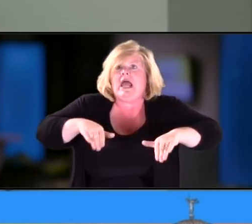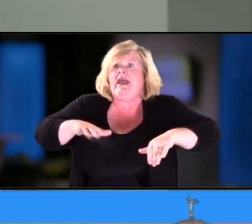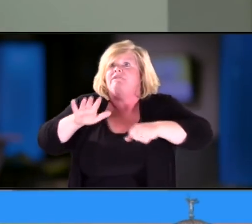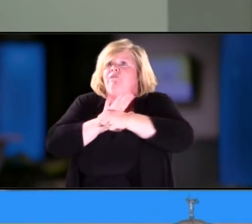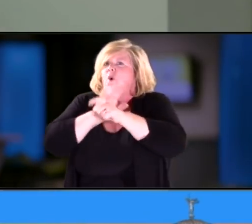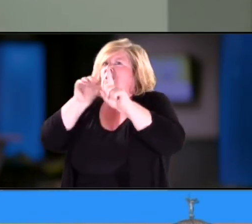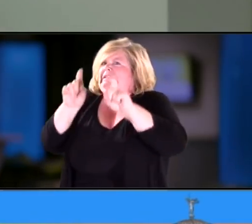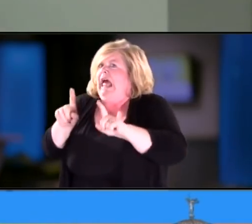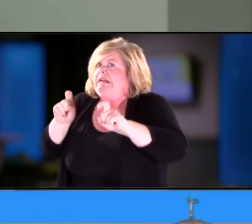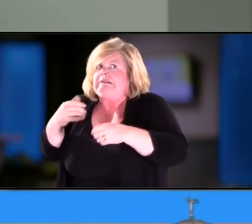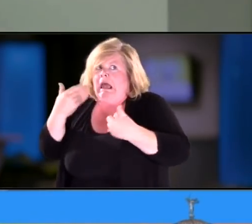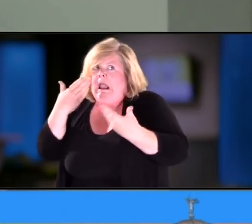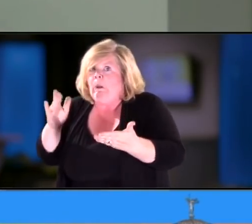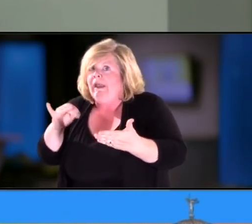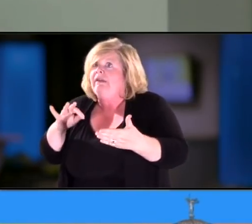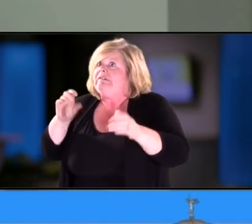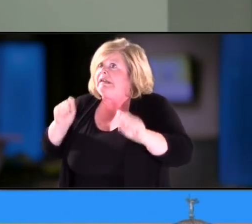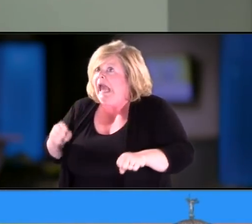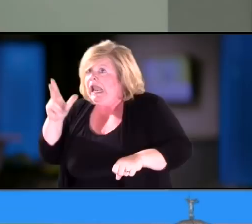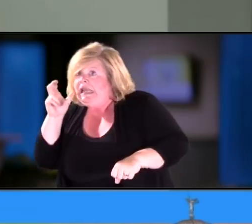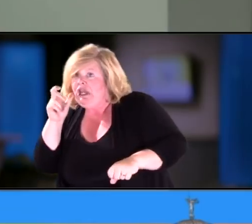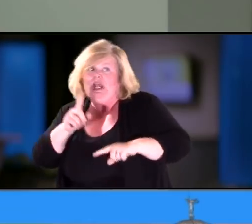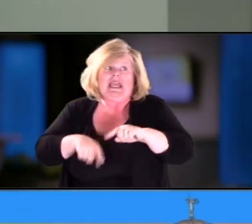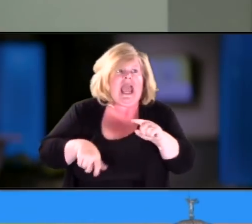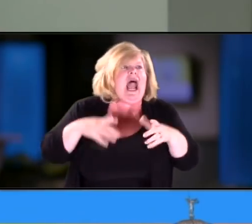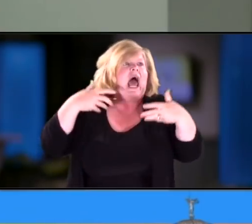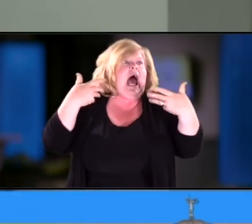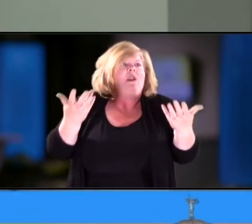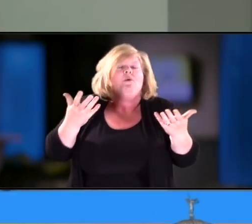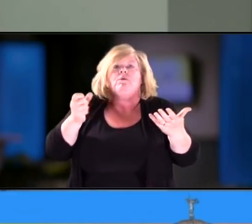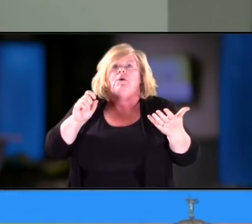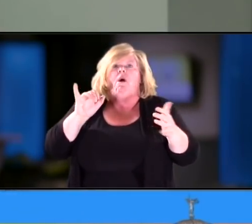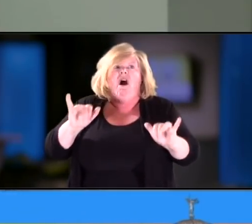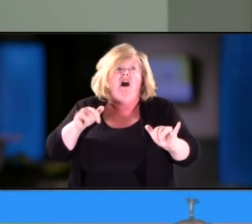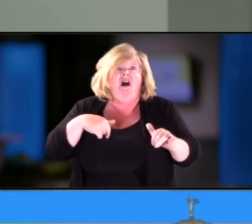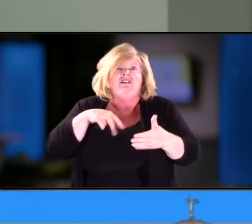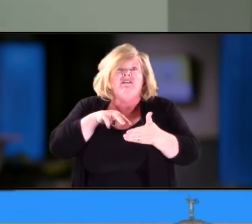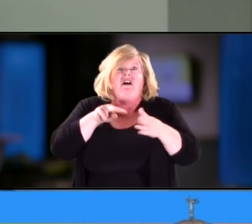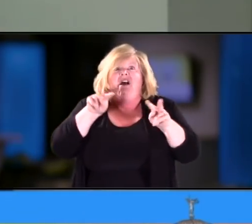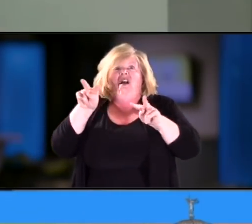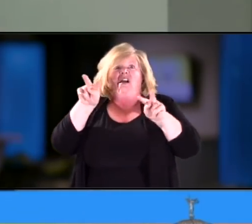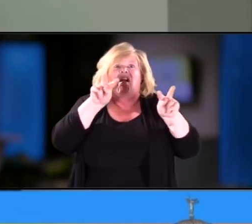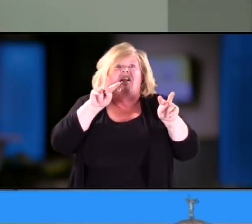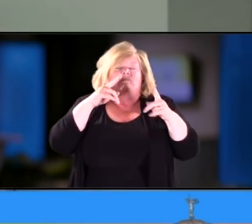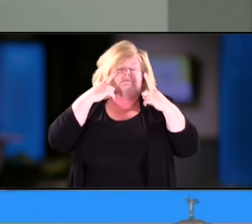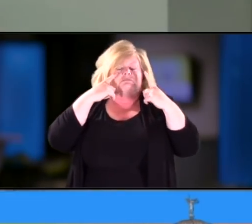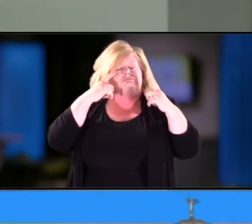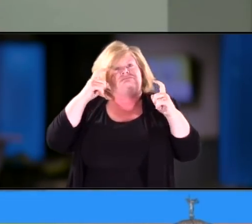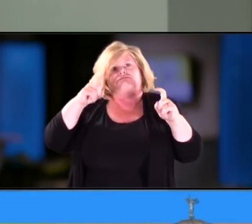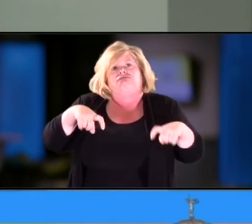so we really didn't know how much she could hear. So, I really..I sat there and cried in Toys R Us,